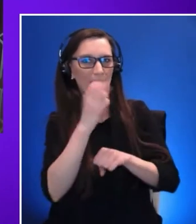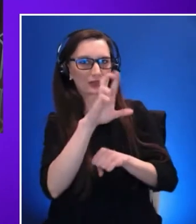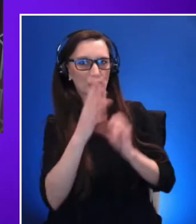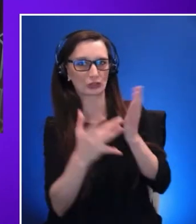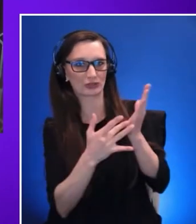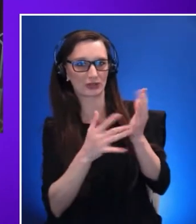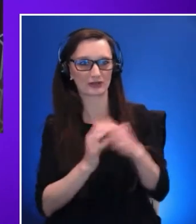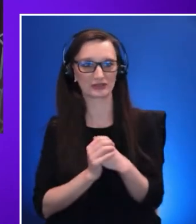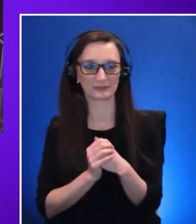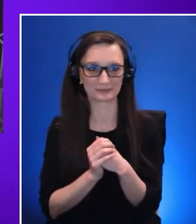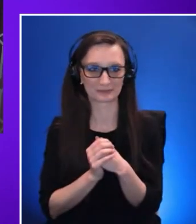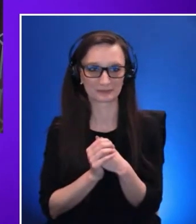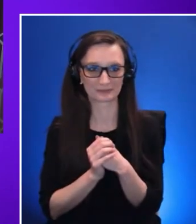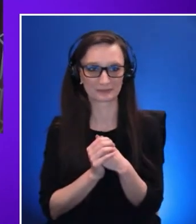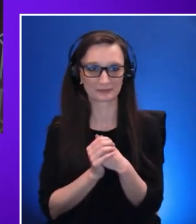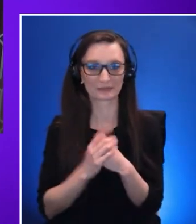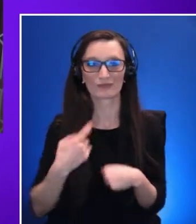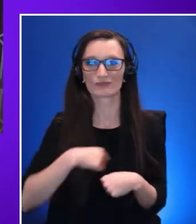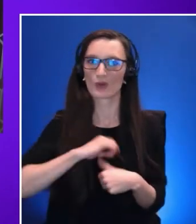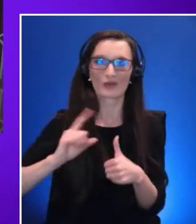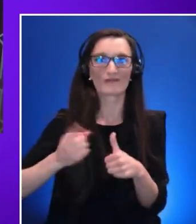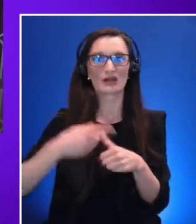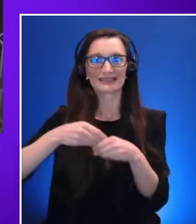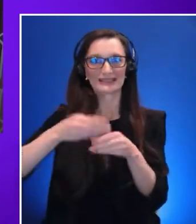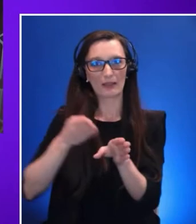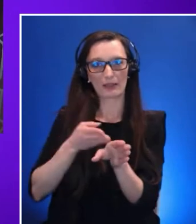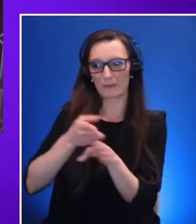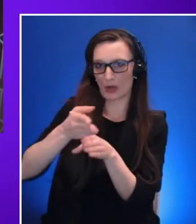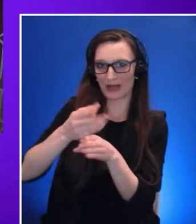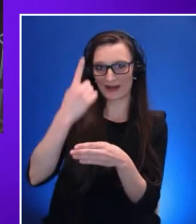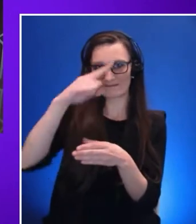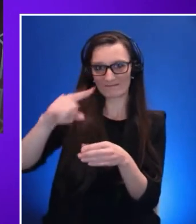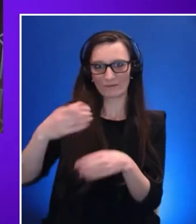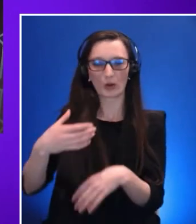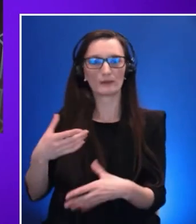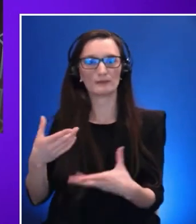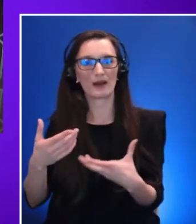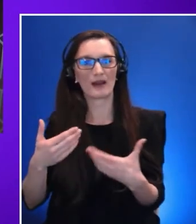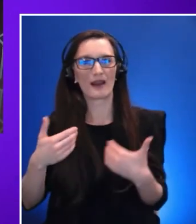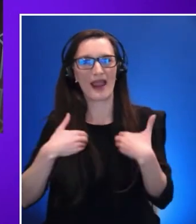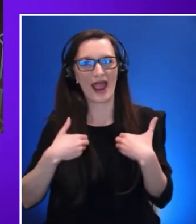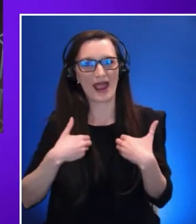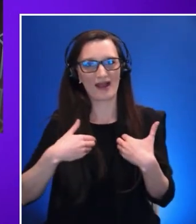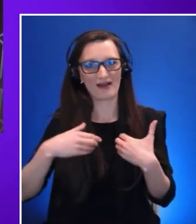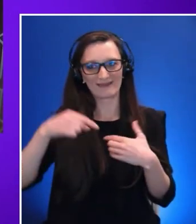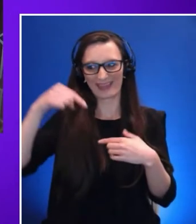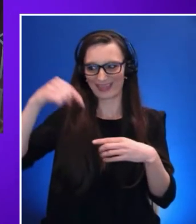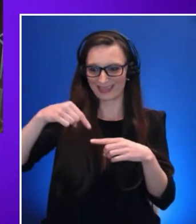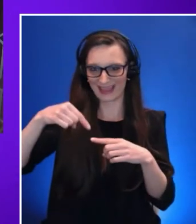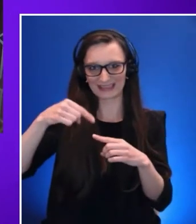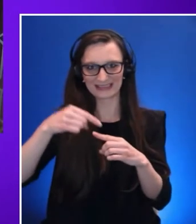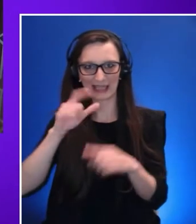human experience with a seamless digital layer allowing all employees to connect and collaborate.